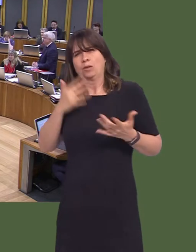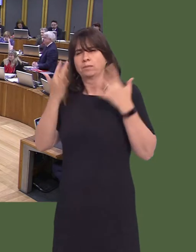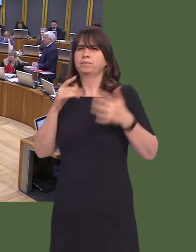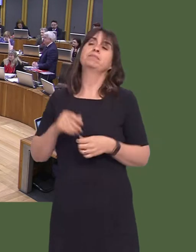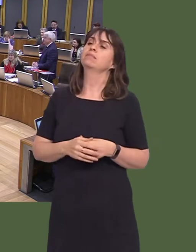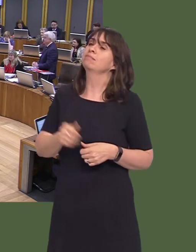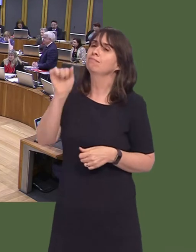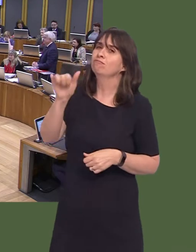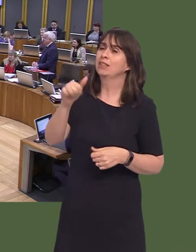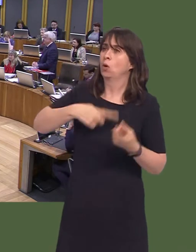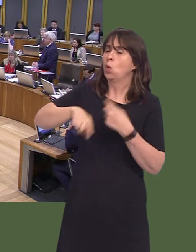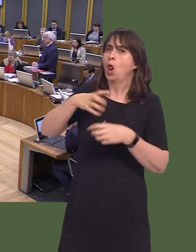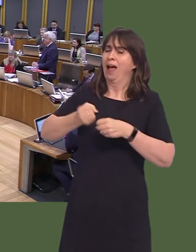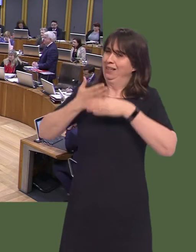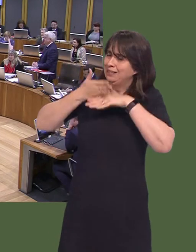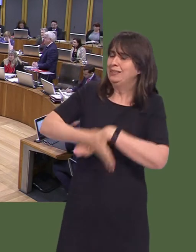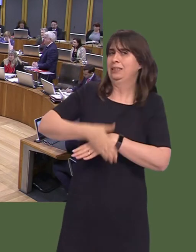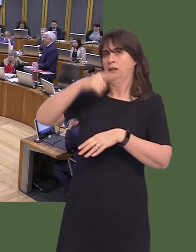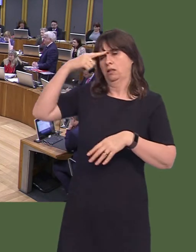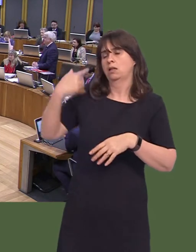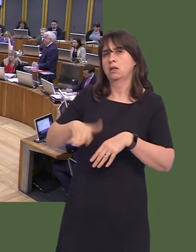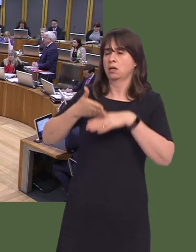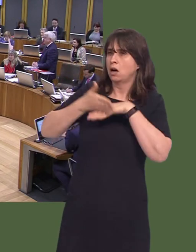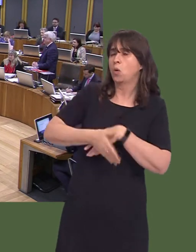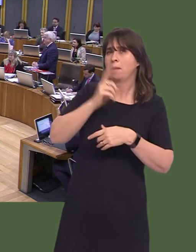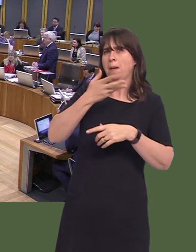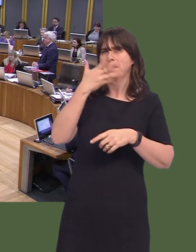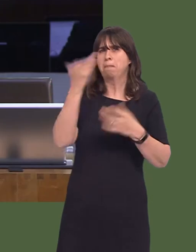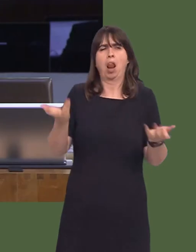but I'm not sure whether that's going to strike much of a chord with the general public. Before